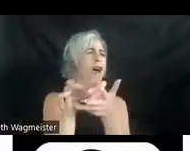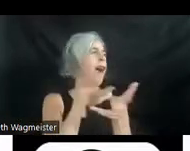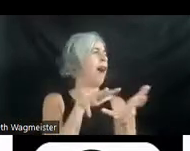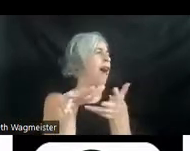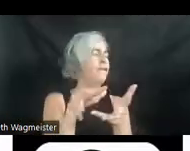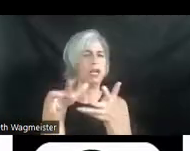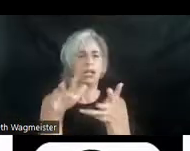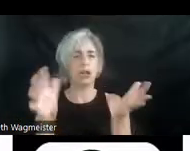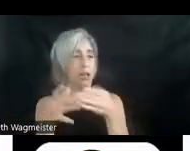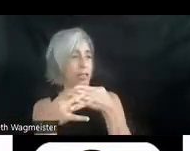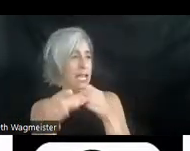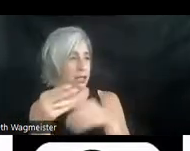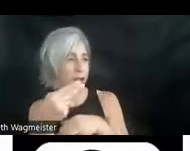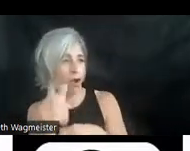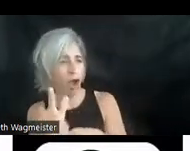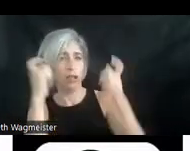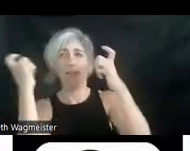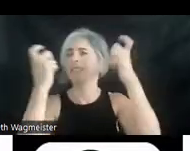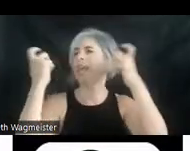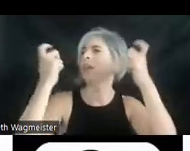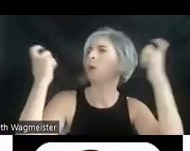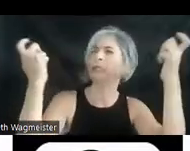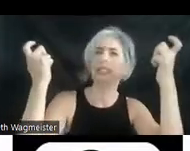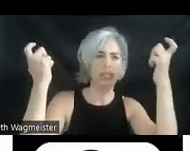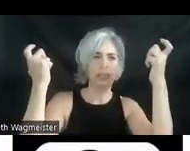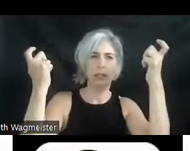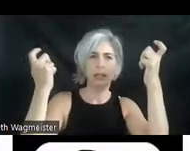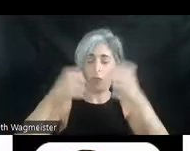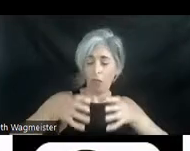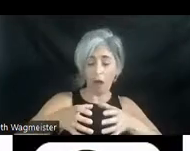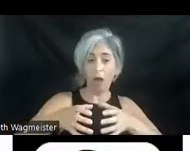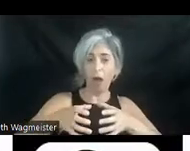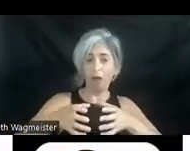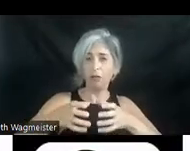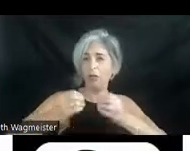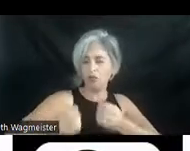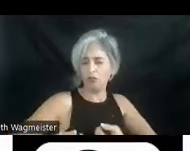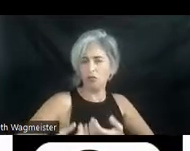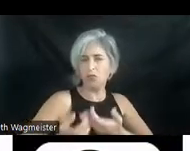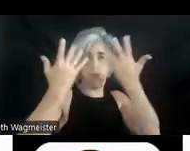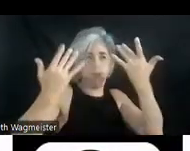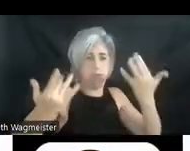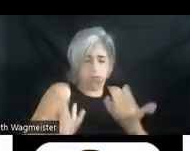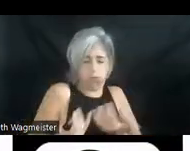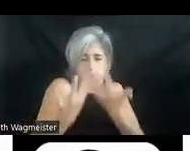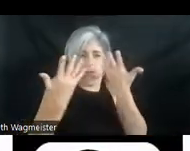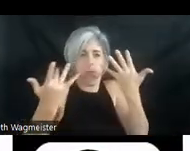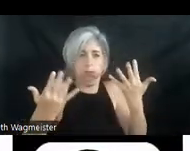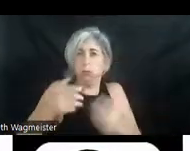large lead to the hall of the celebration. The ball inflamed in fire from torches lit